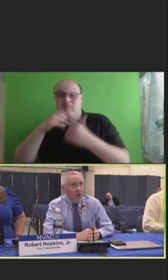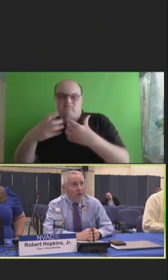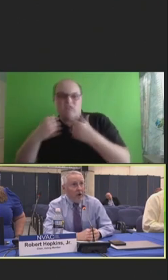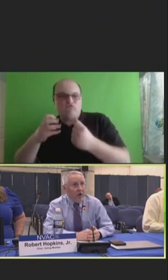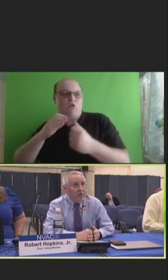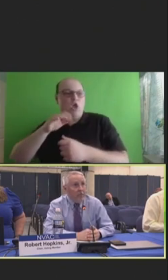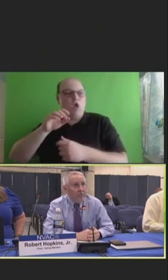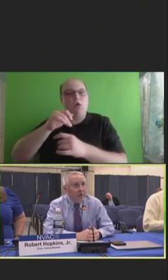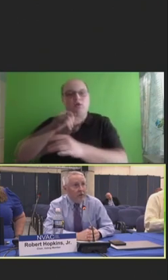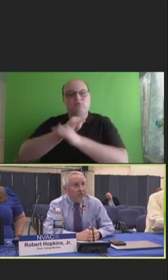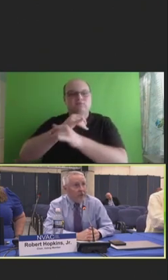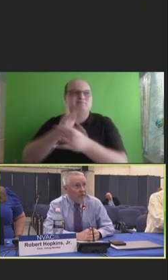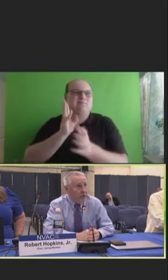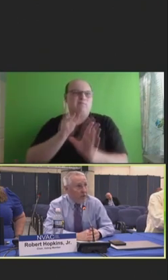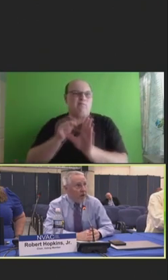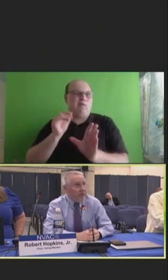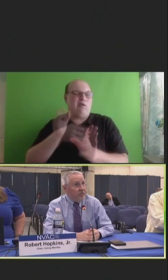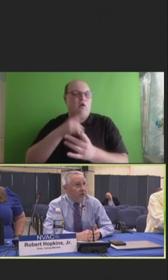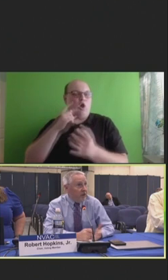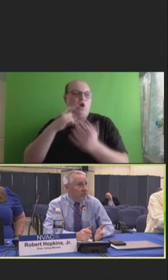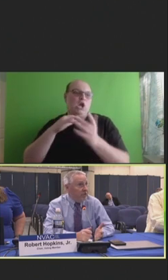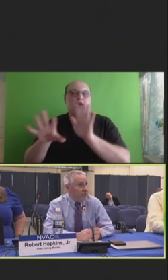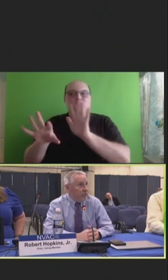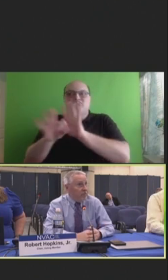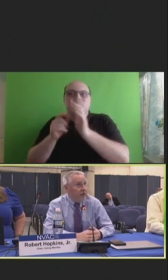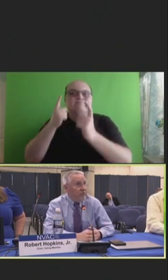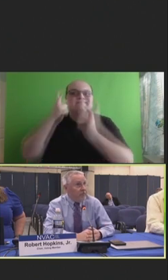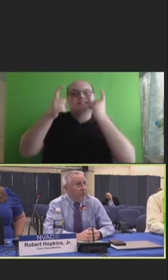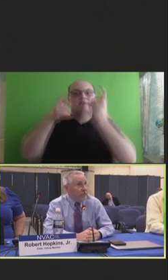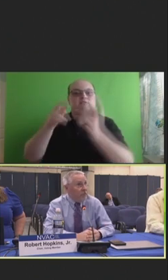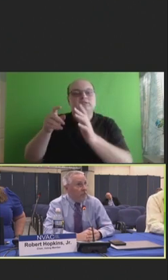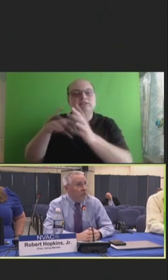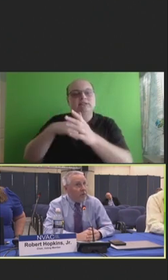of our discovery process and our disease prevention efforts going forward.